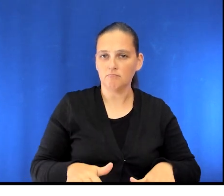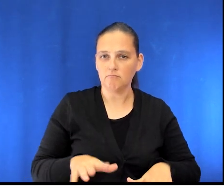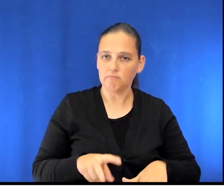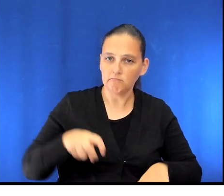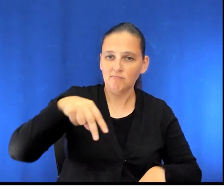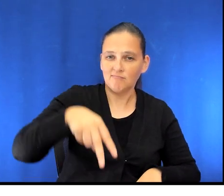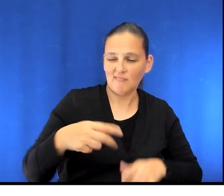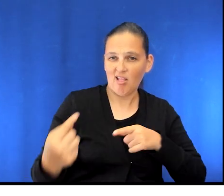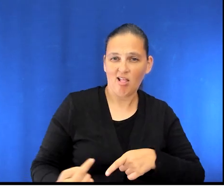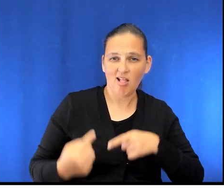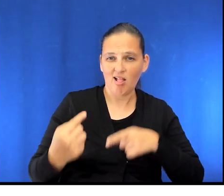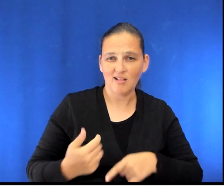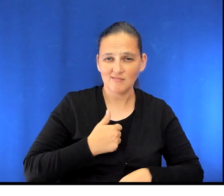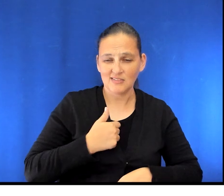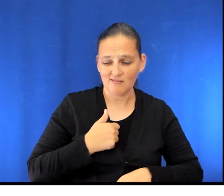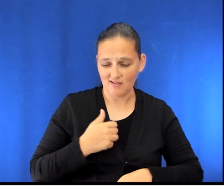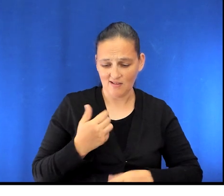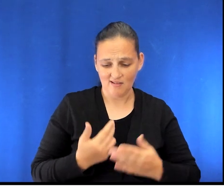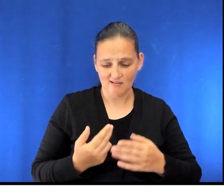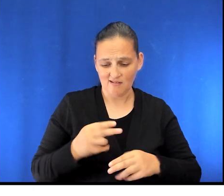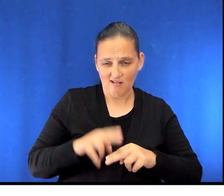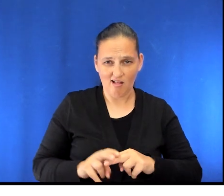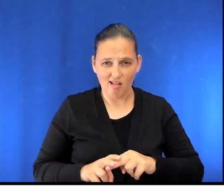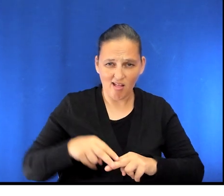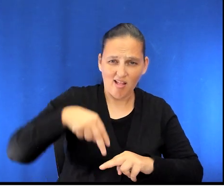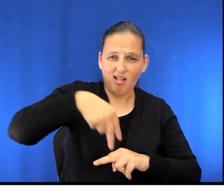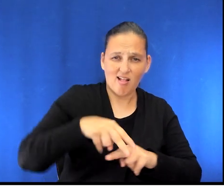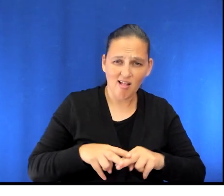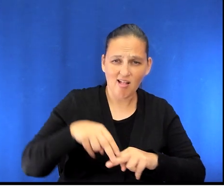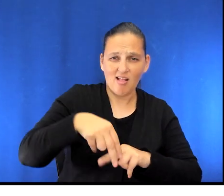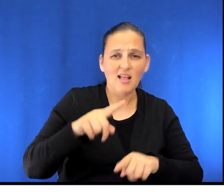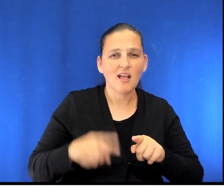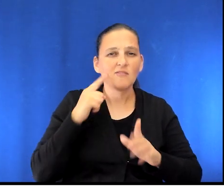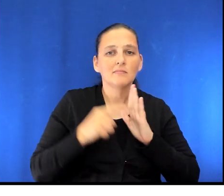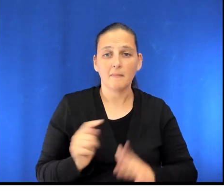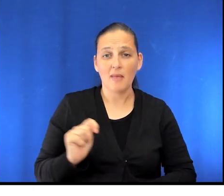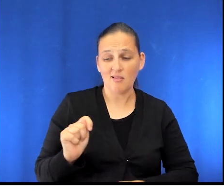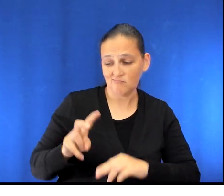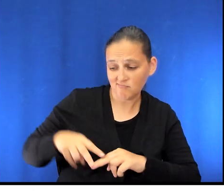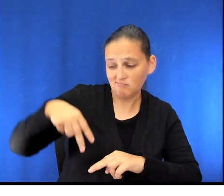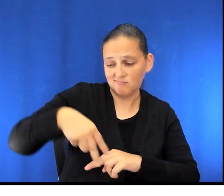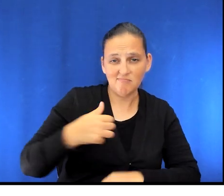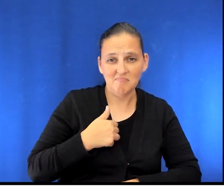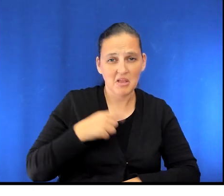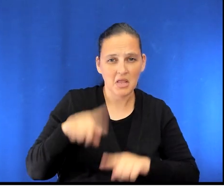standing from lower heights like standing from a low toilet, I can recommend medical equipment like a raised toilet seat